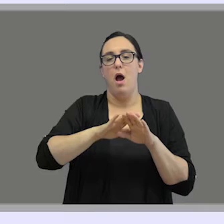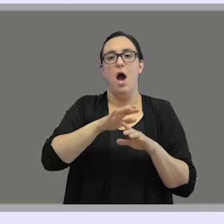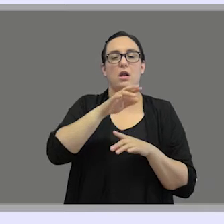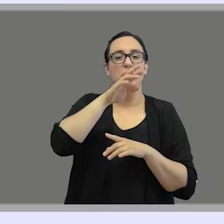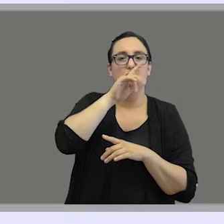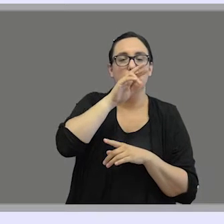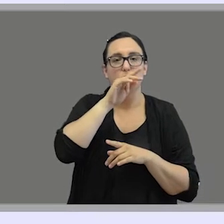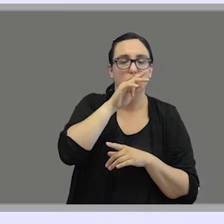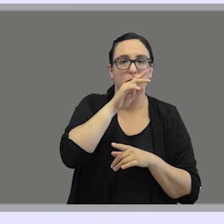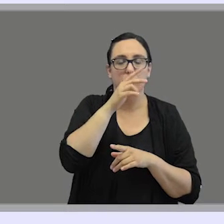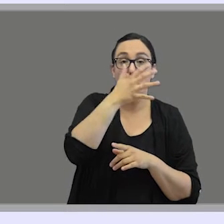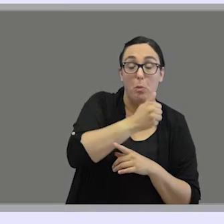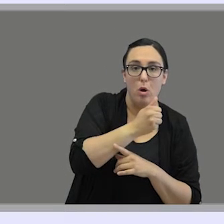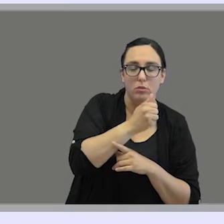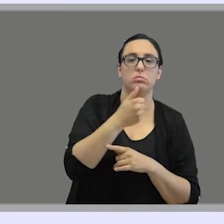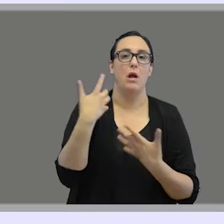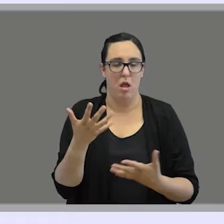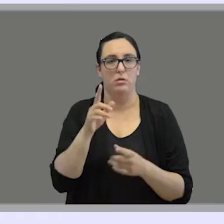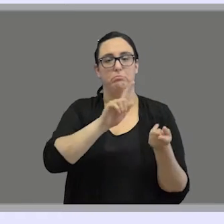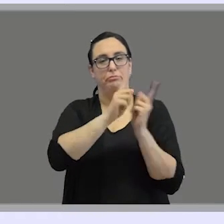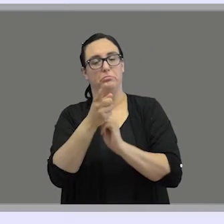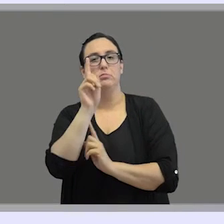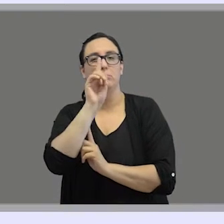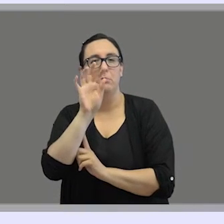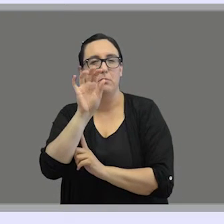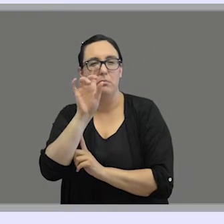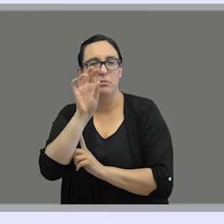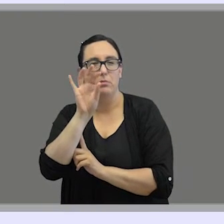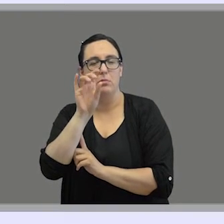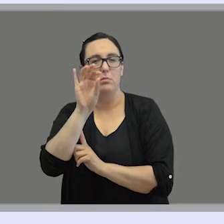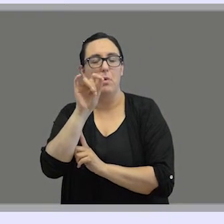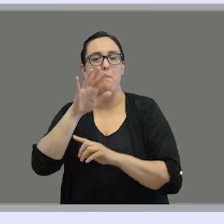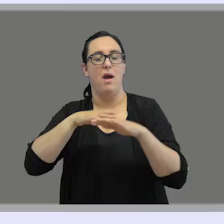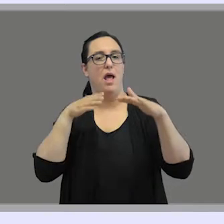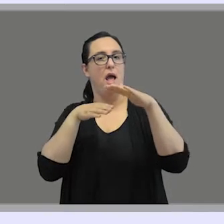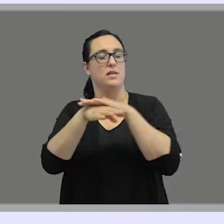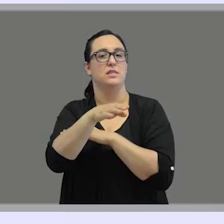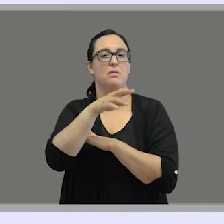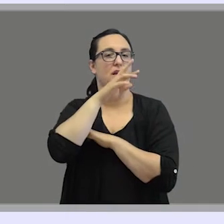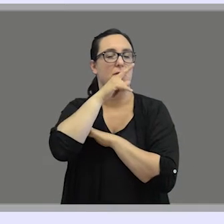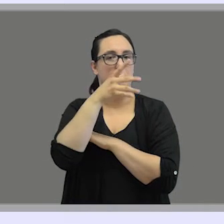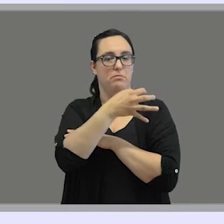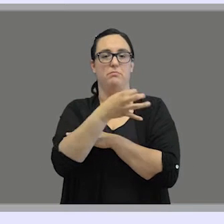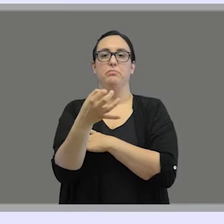whenever deaf people cannot access the spoken language and it has been used to supplement